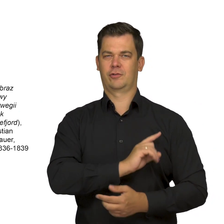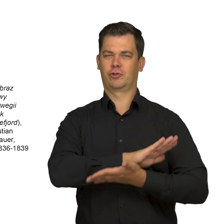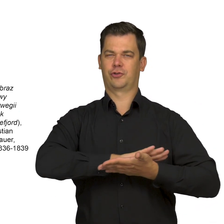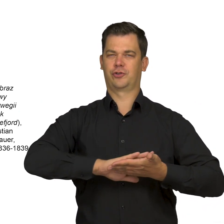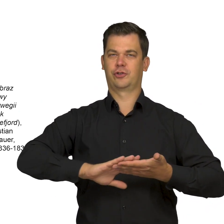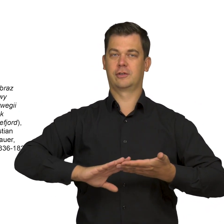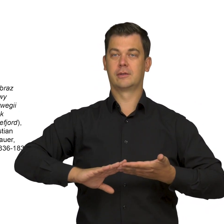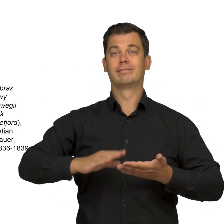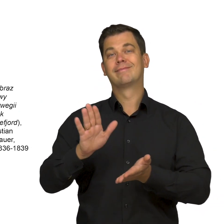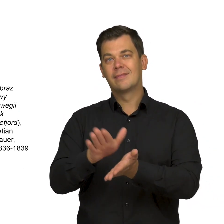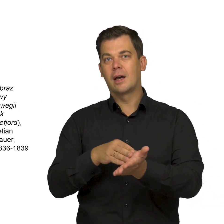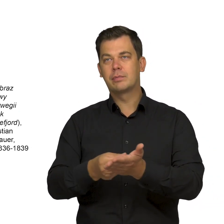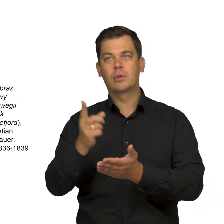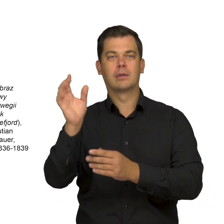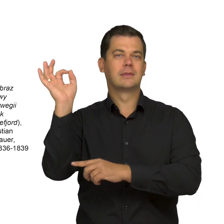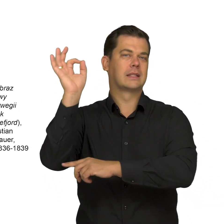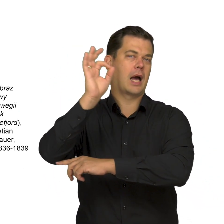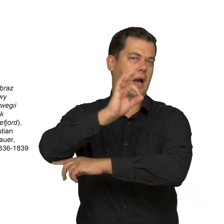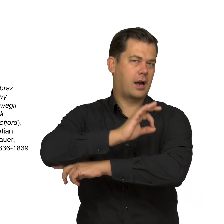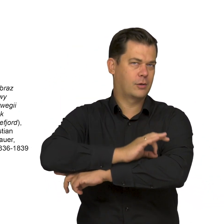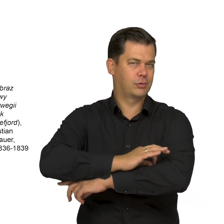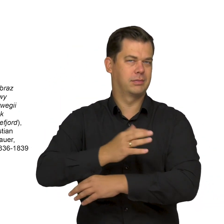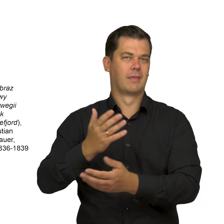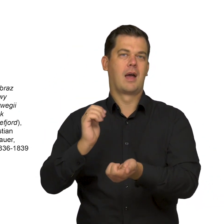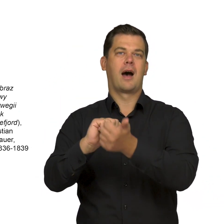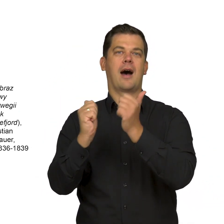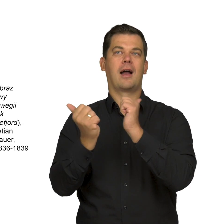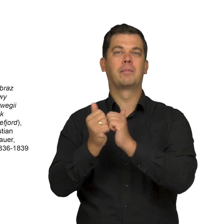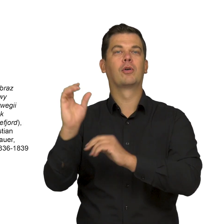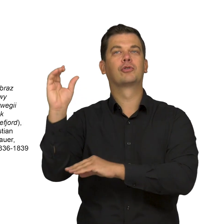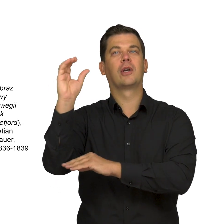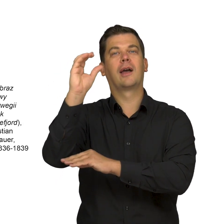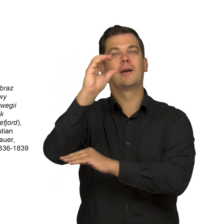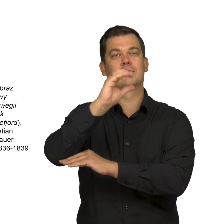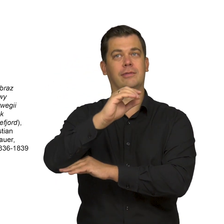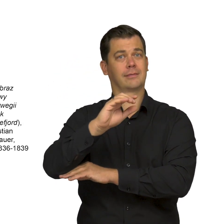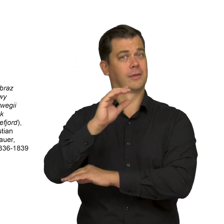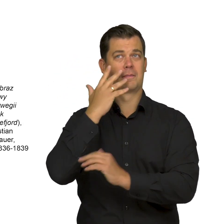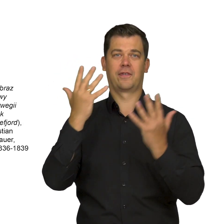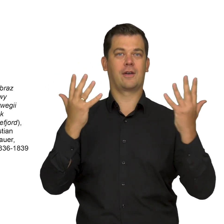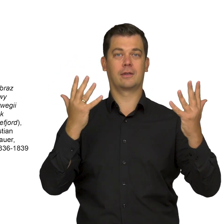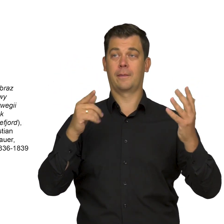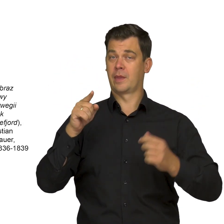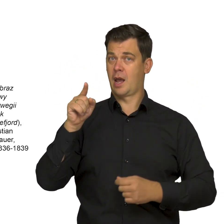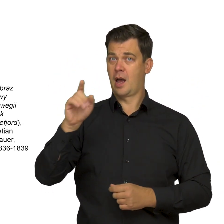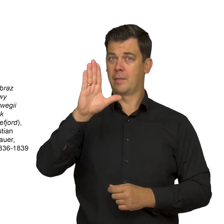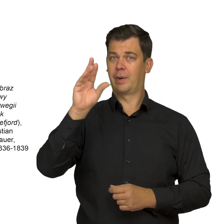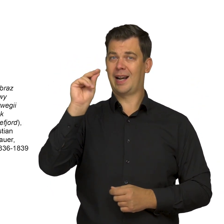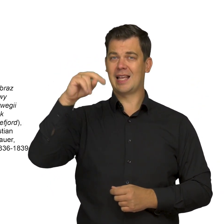Sunsets or moonlit images are particularly frequent. Breslauer’s landscape includes